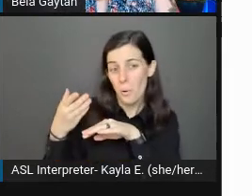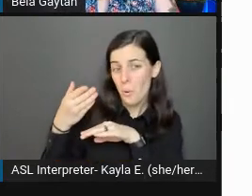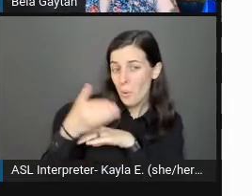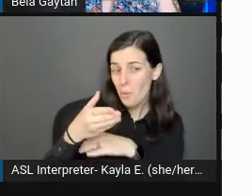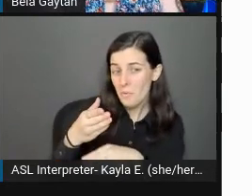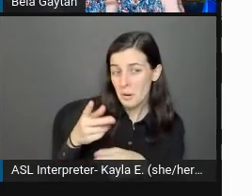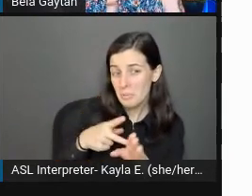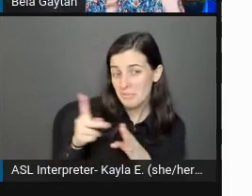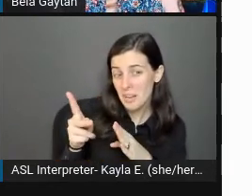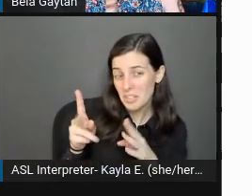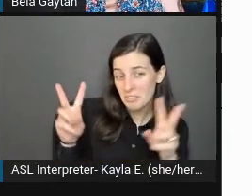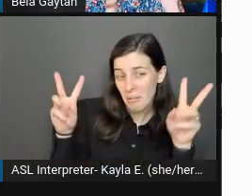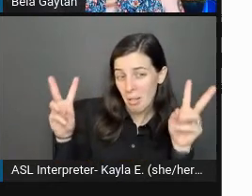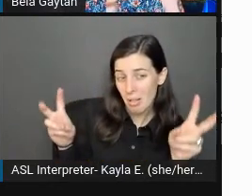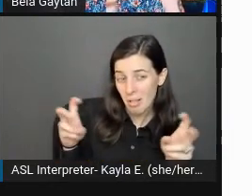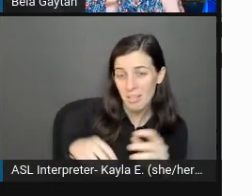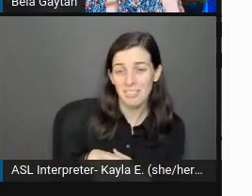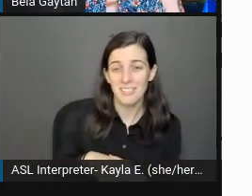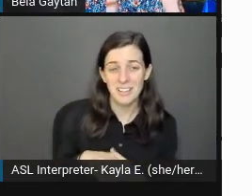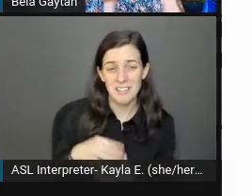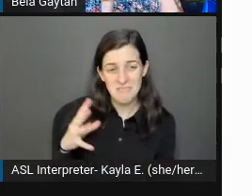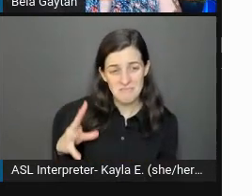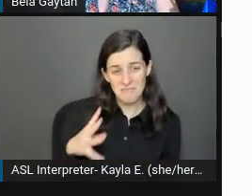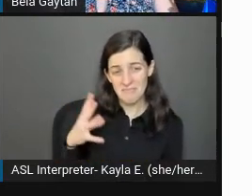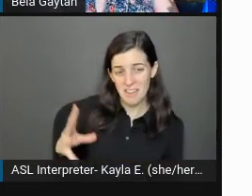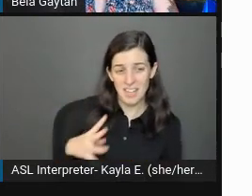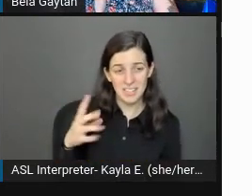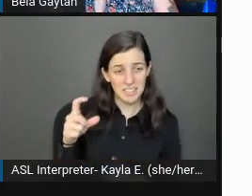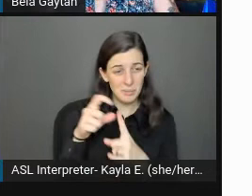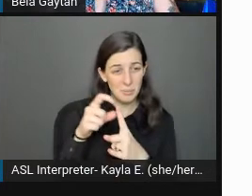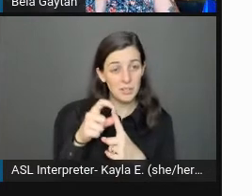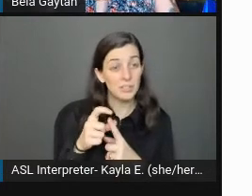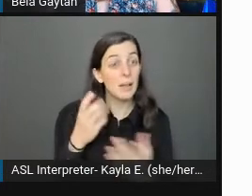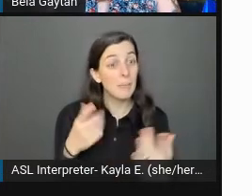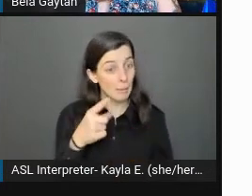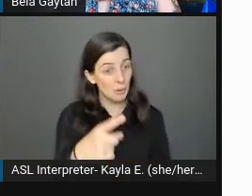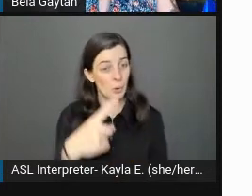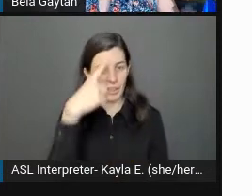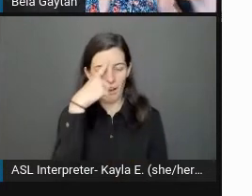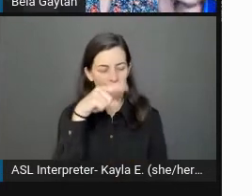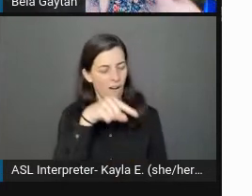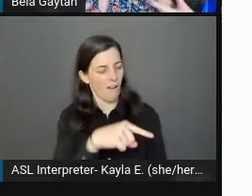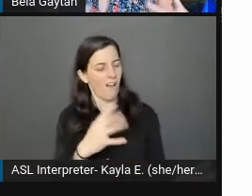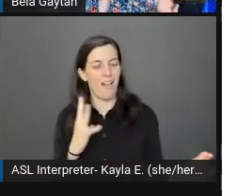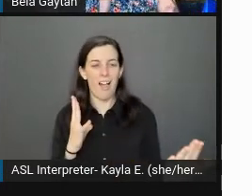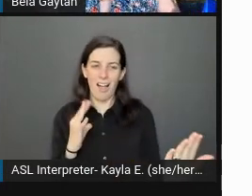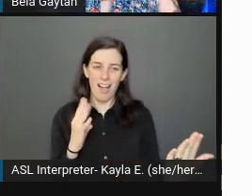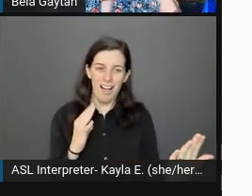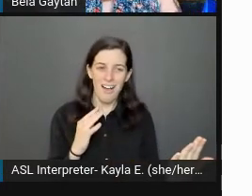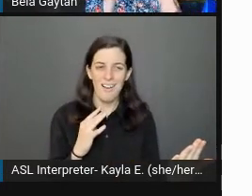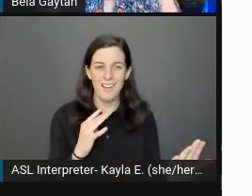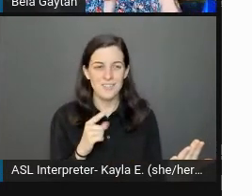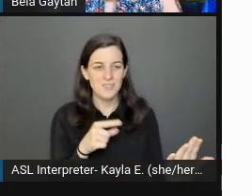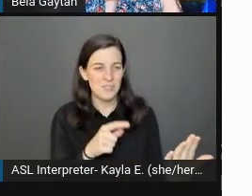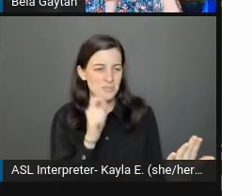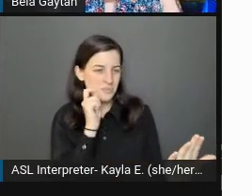with your words, it might look really cool to you on paper, and you might think like, "Man, that looks awesome."